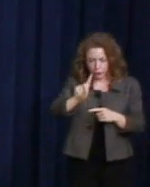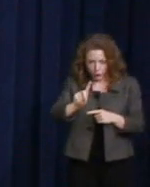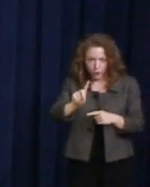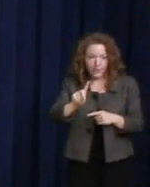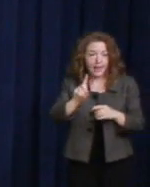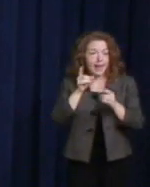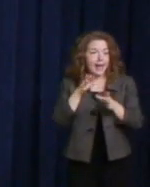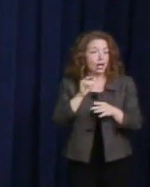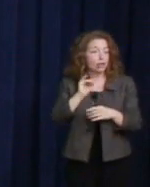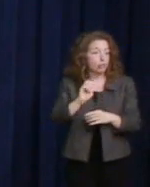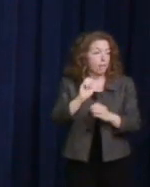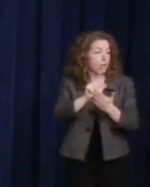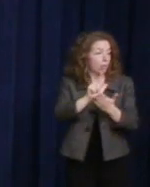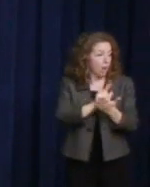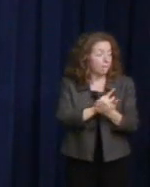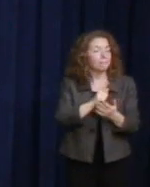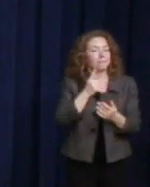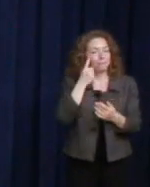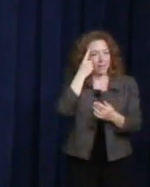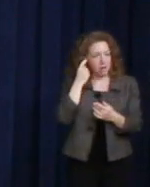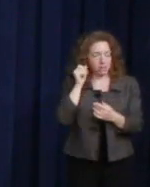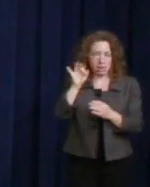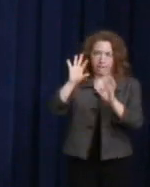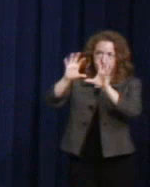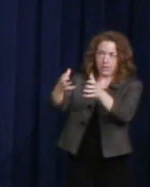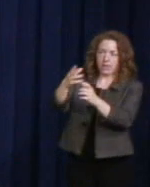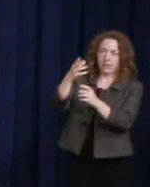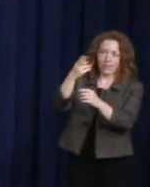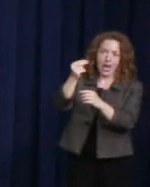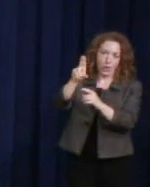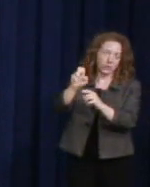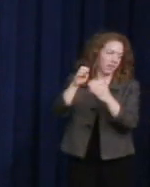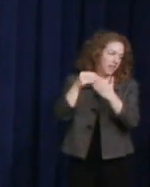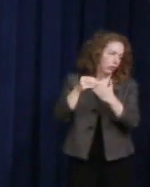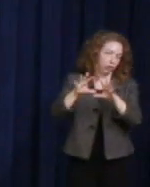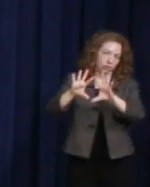of the leadership that we had in the House under Nancy Pelosi.